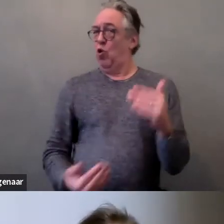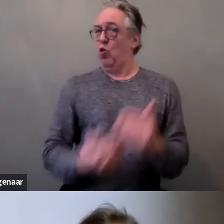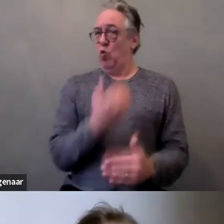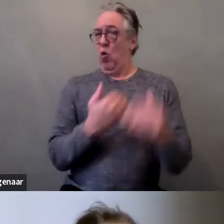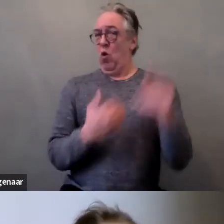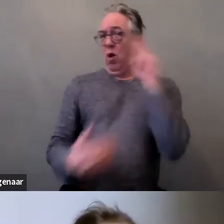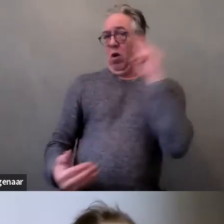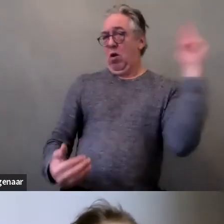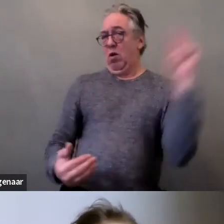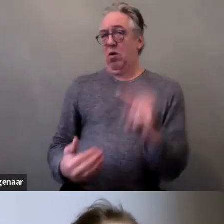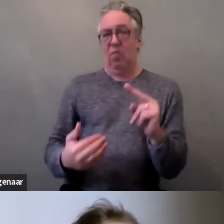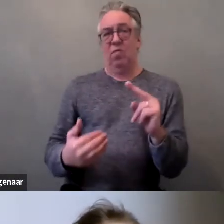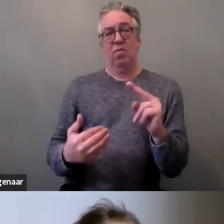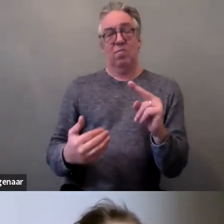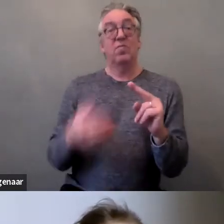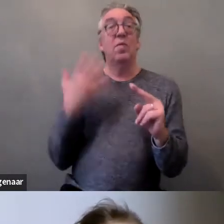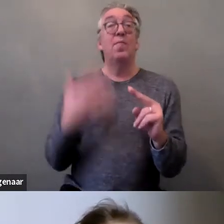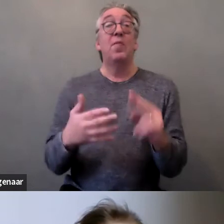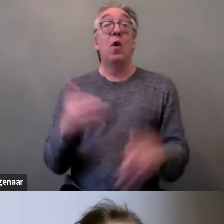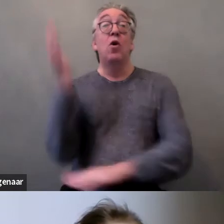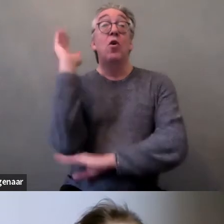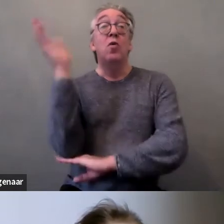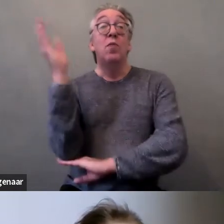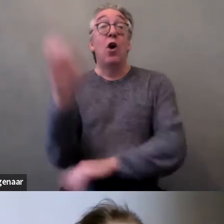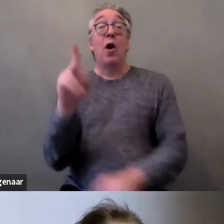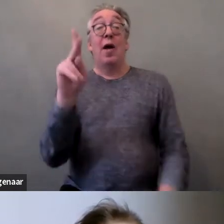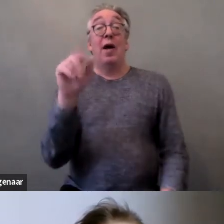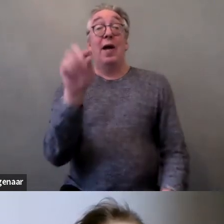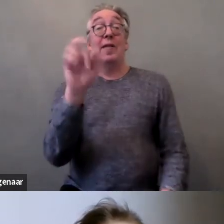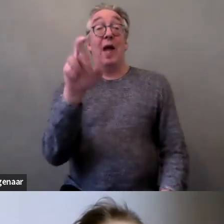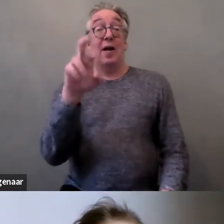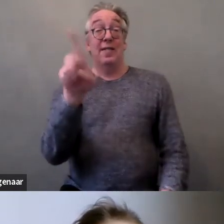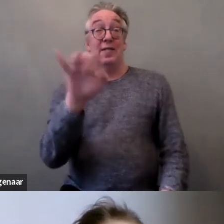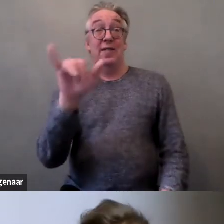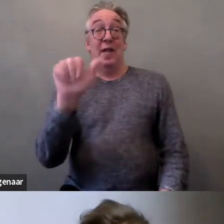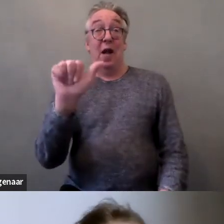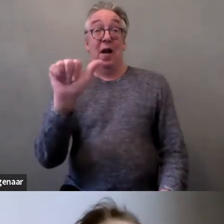we have Katarzyna Zeglicka Autonomy Foundation,